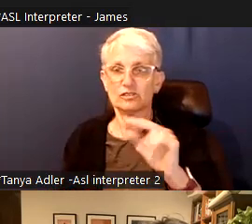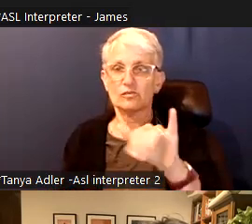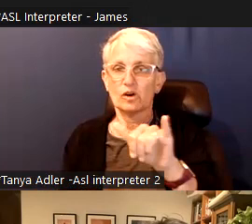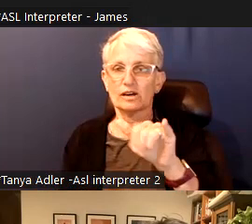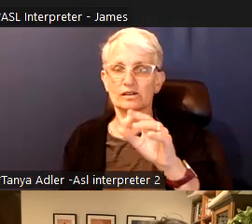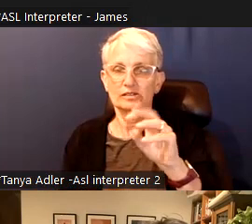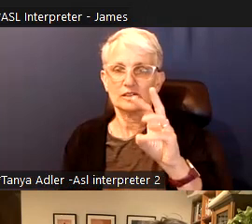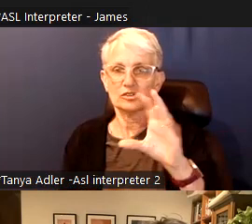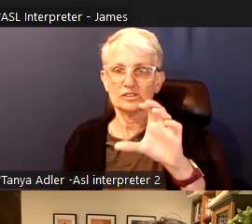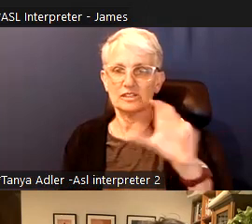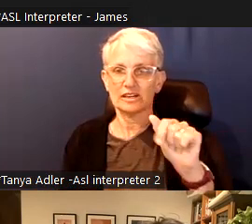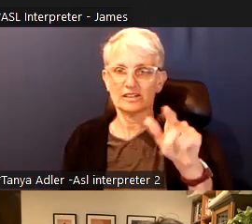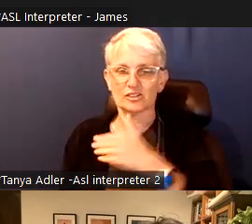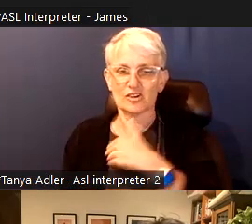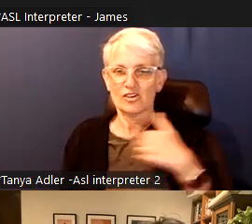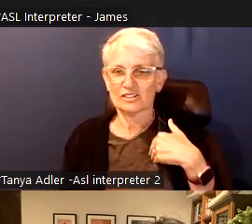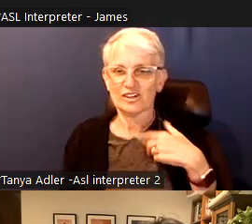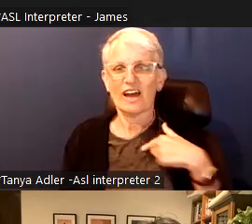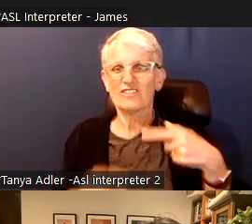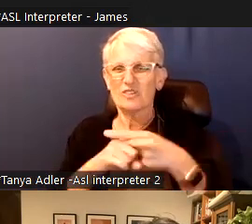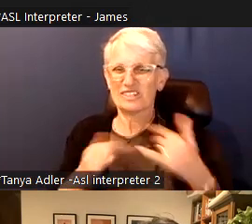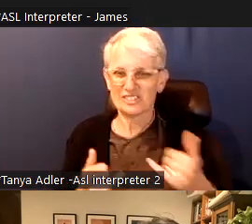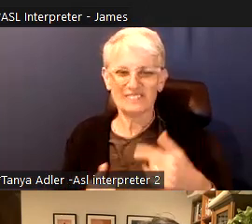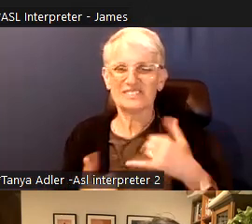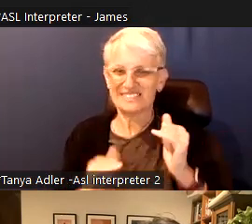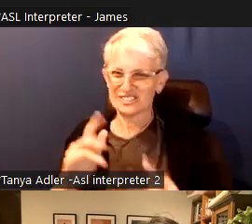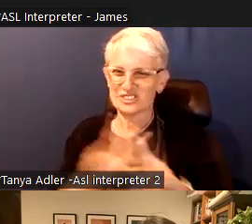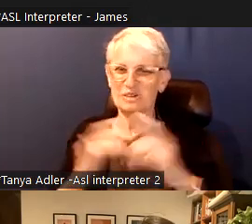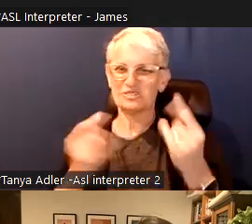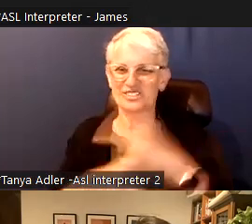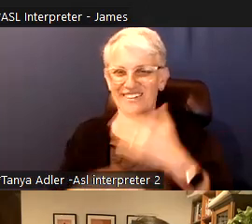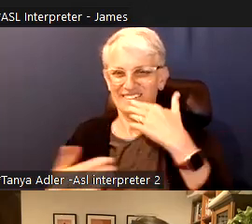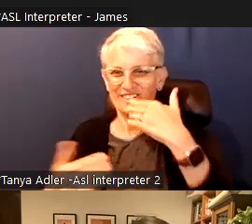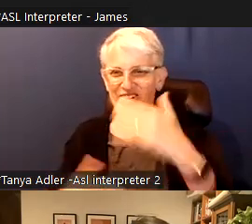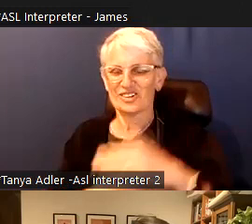or renters trying to find out with your key stakeholder group is and he was mostly affected